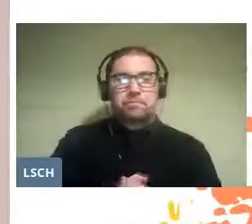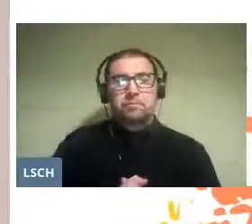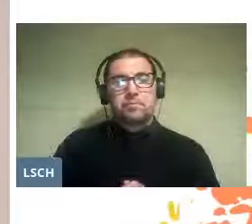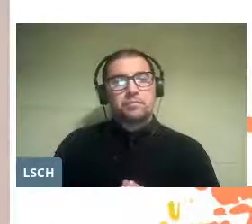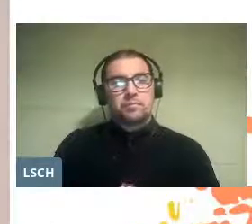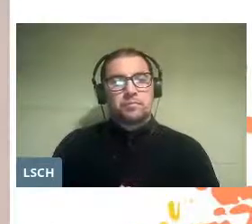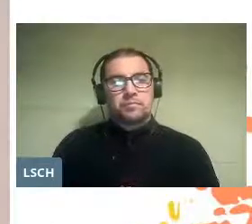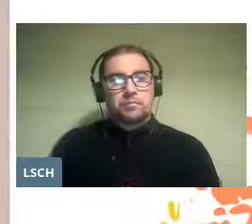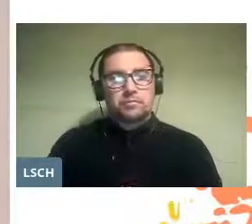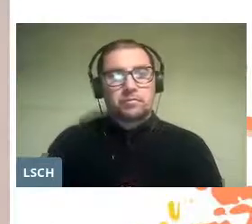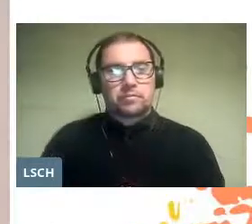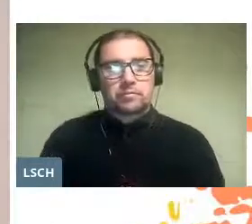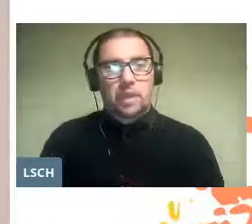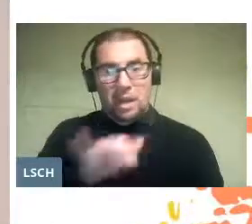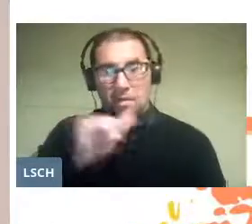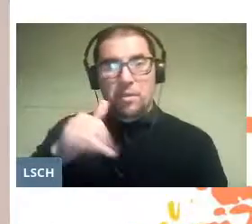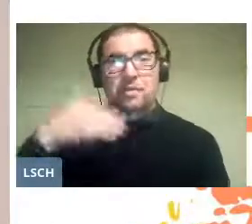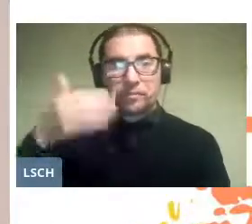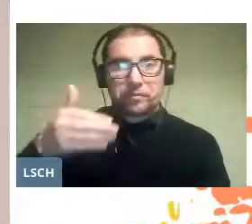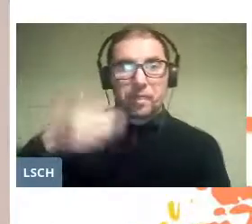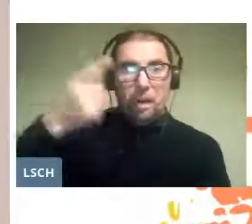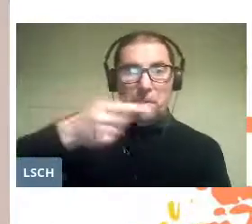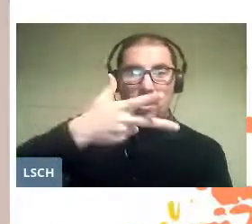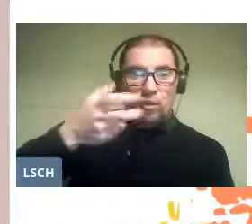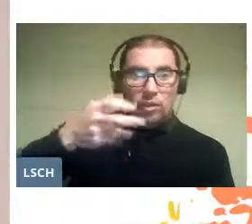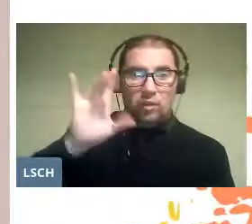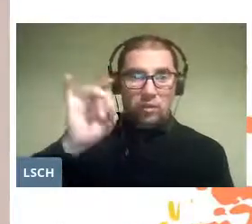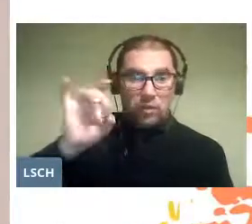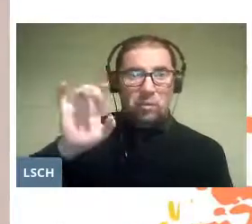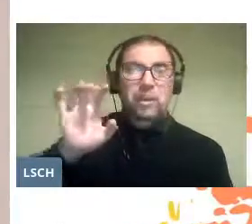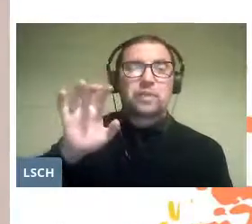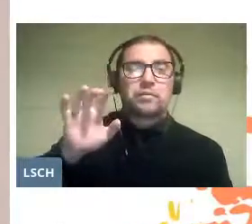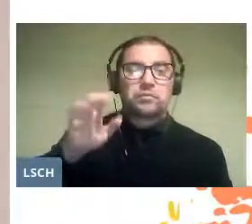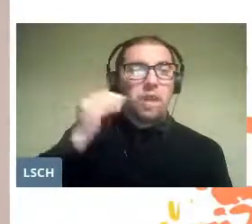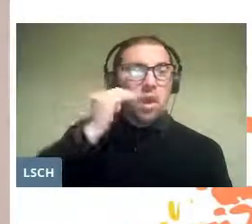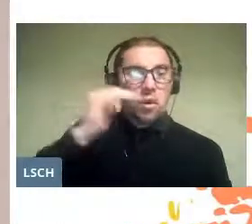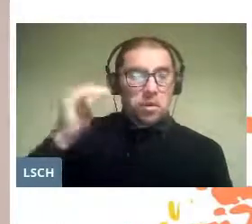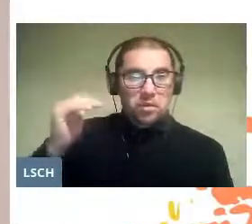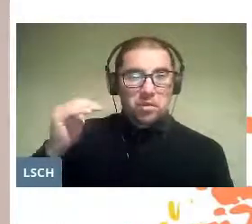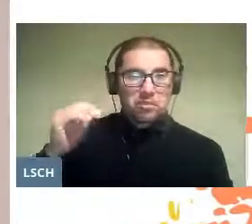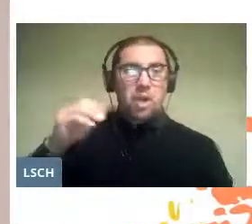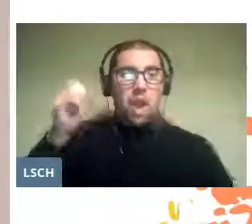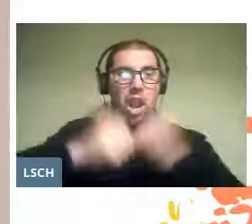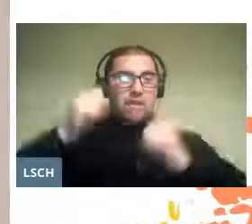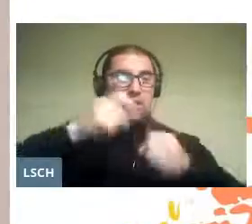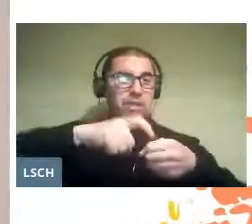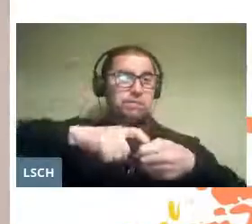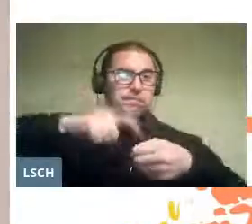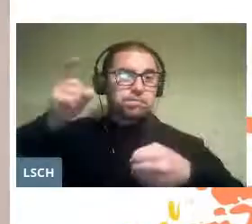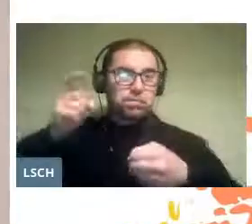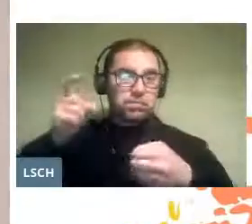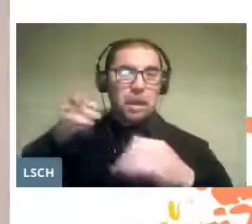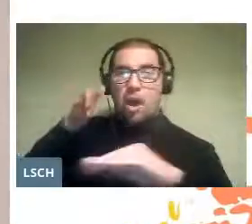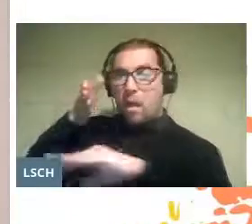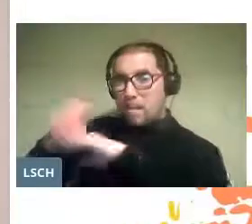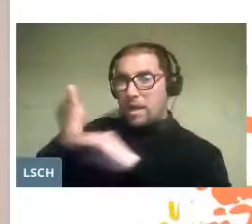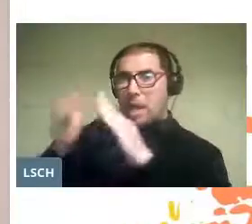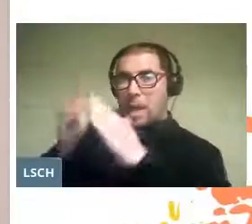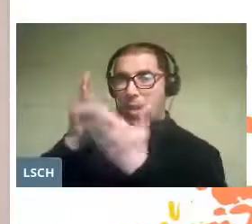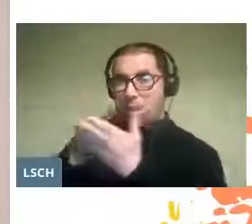After 1850, the children left the factories to enter the schools.